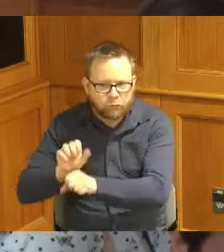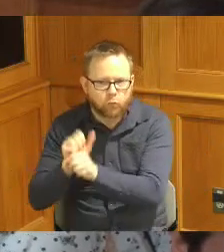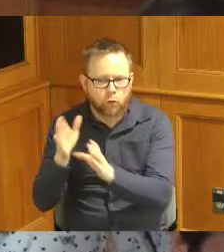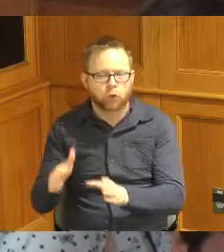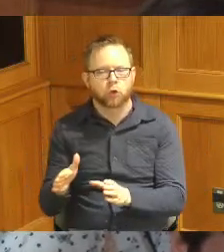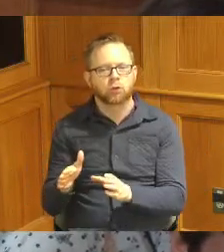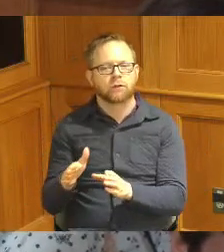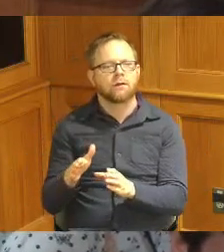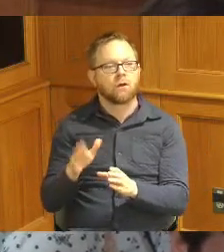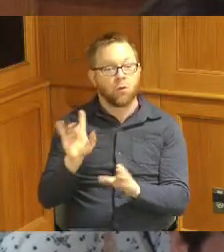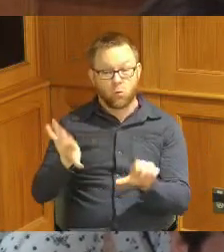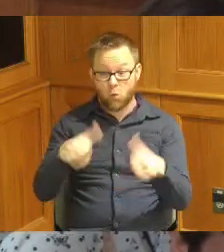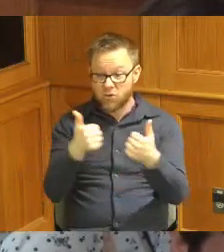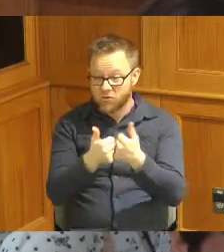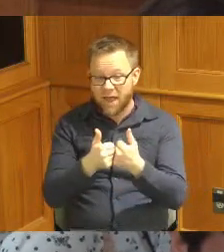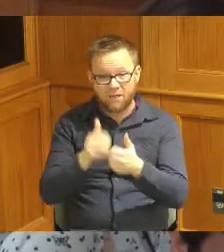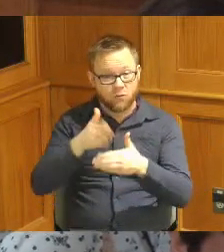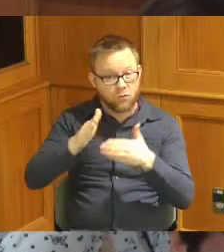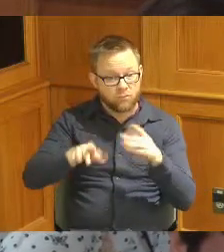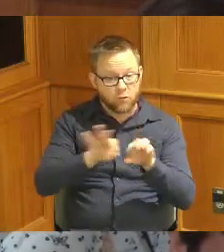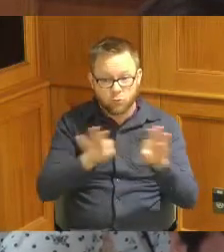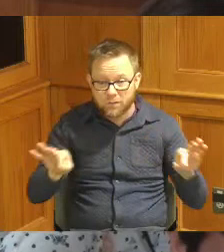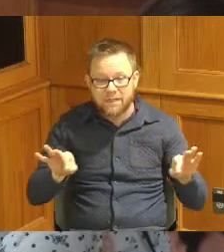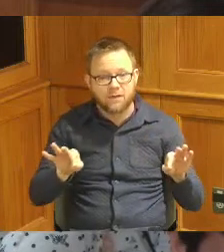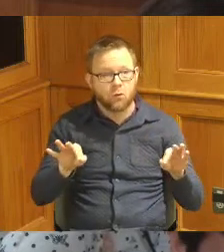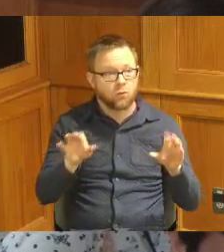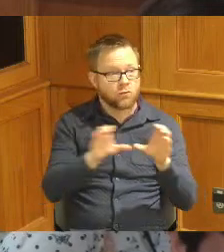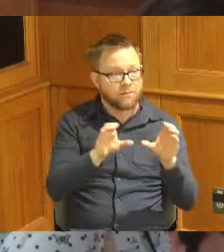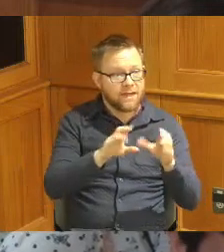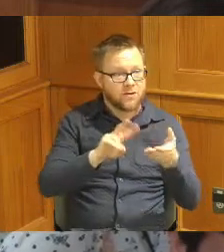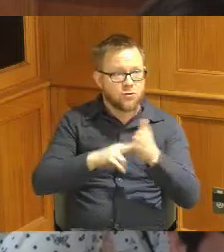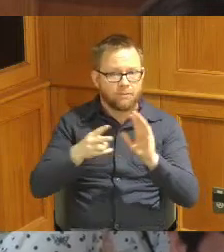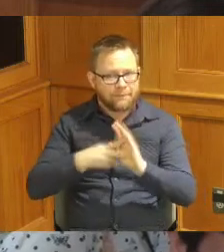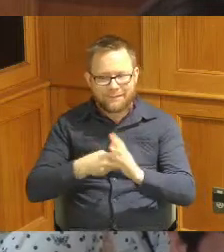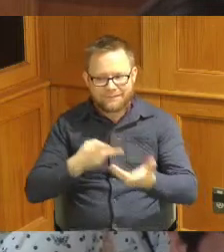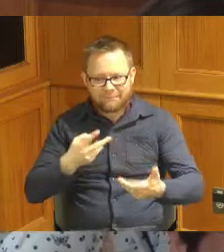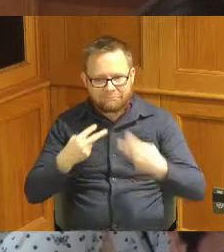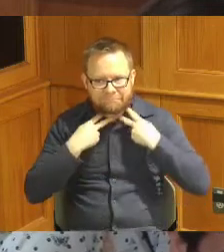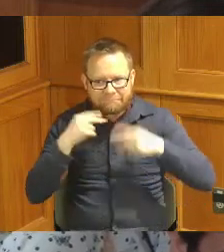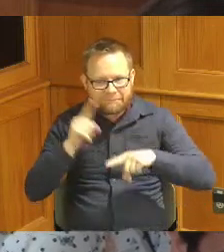completing their degrees or certification is their abilities not to be able to work while they're